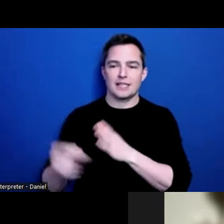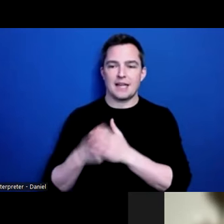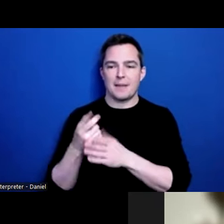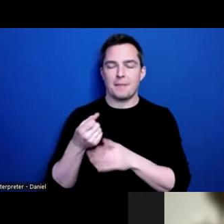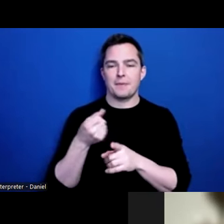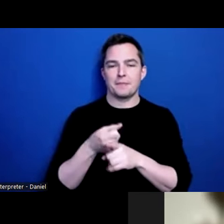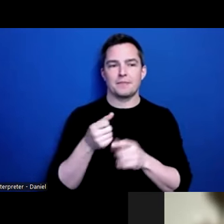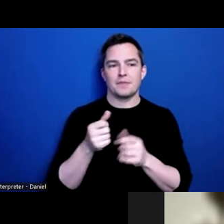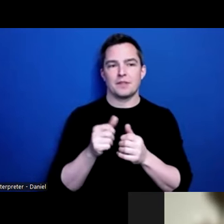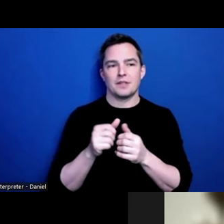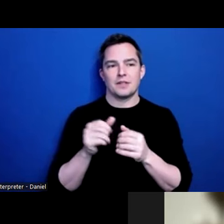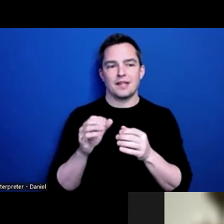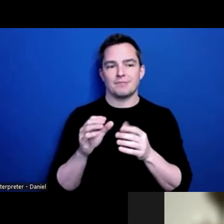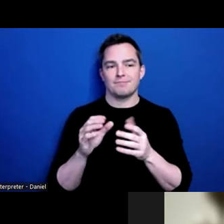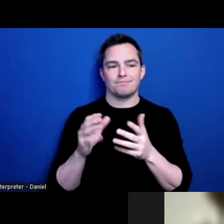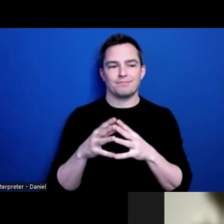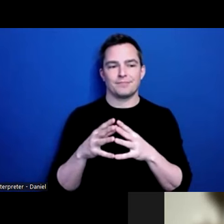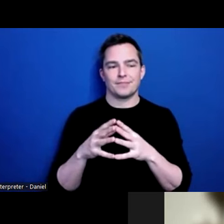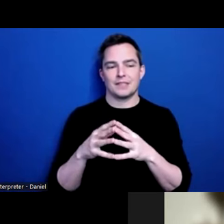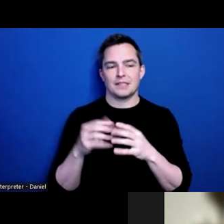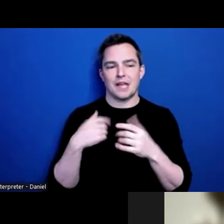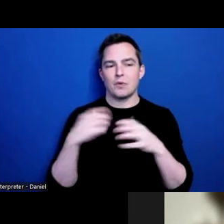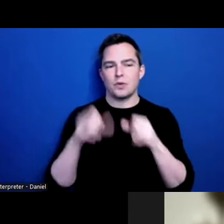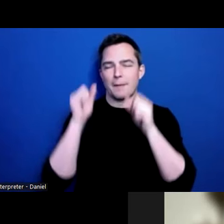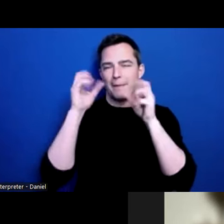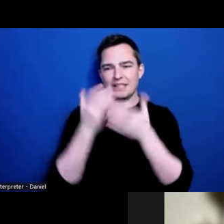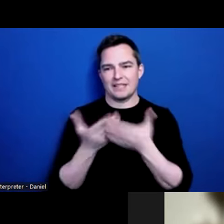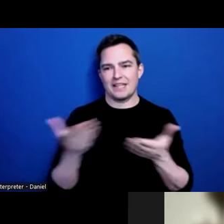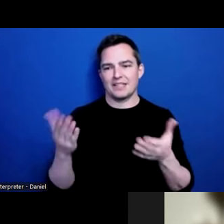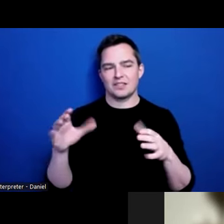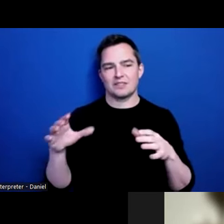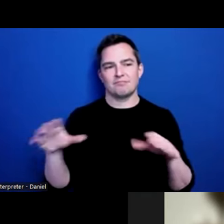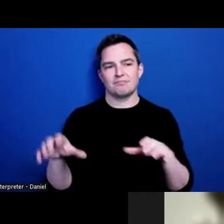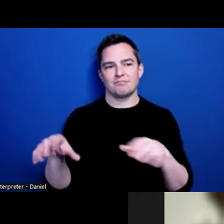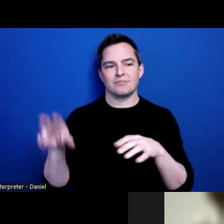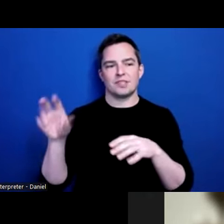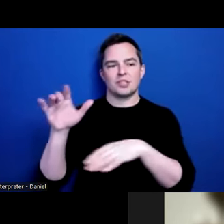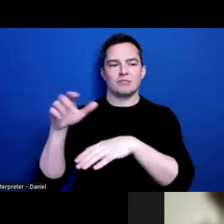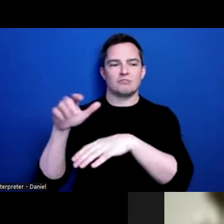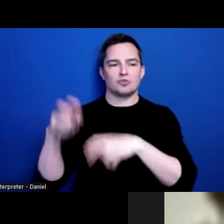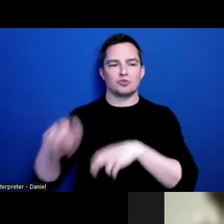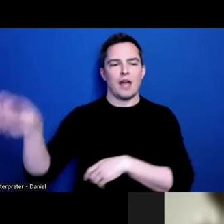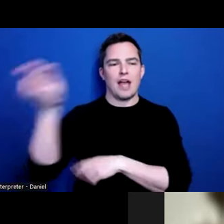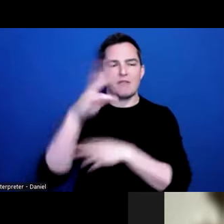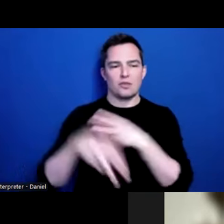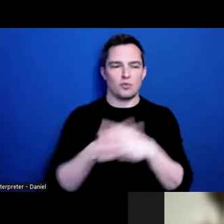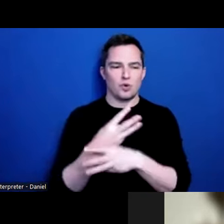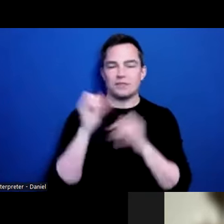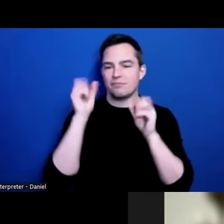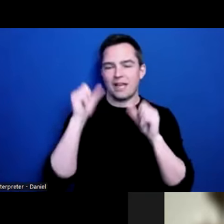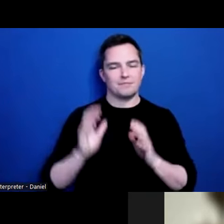was doing amazing stuff. I was flying all over the world. It was amazing! And then,